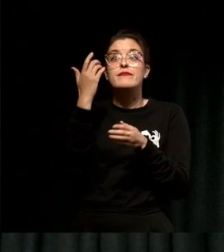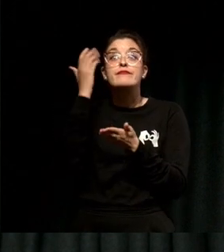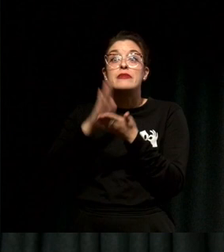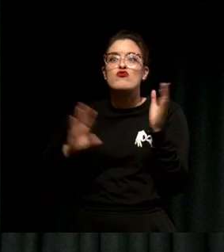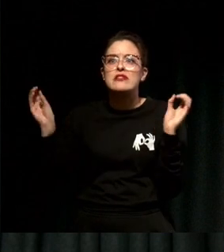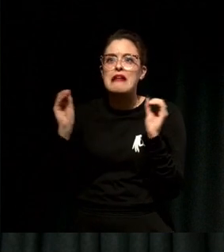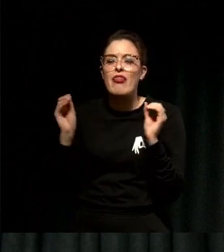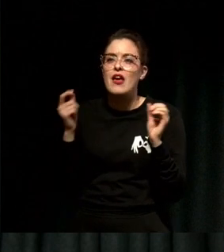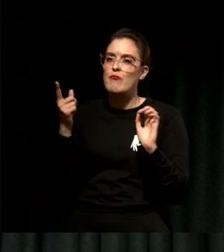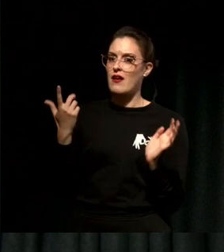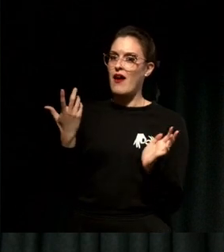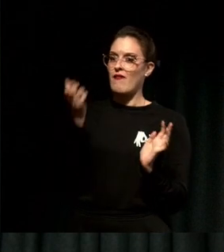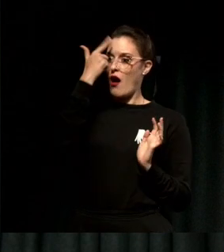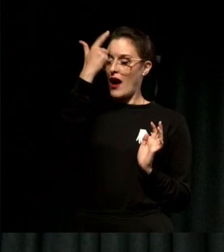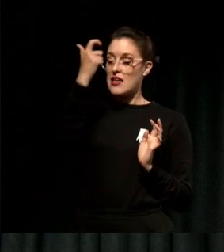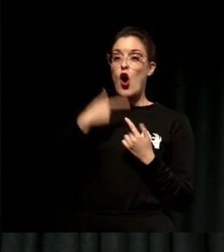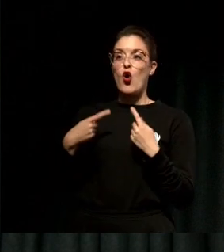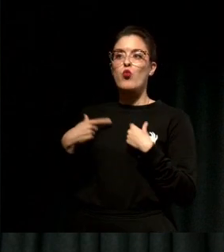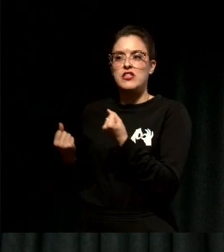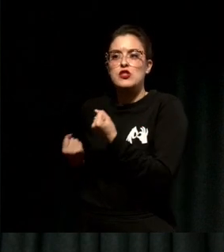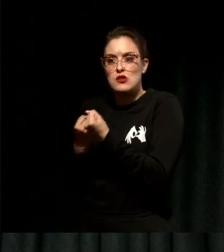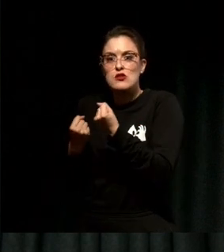them to get a published byline that they were paid to write.